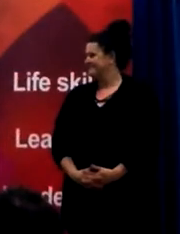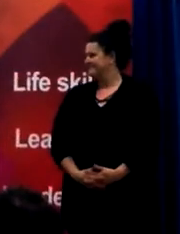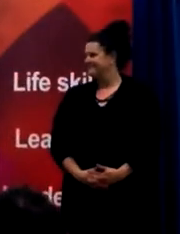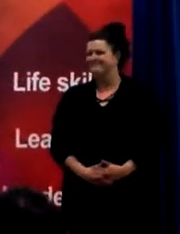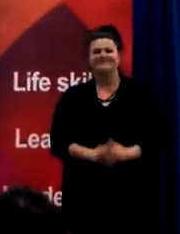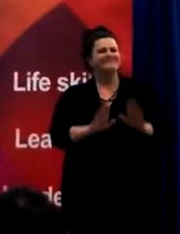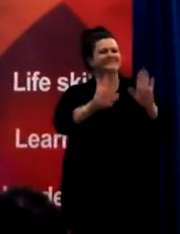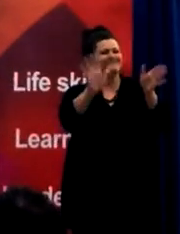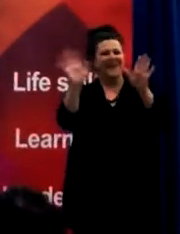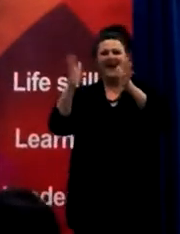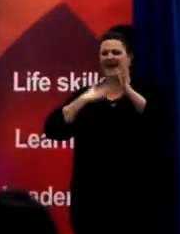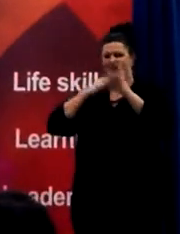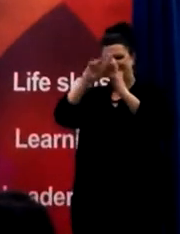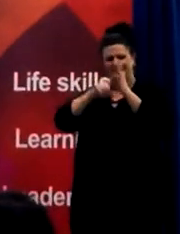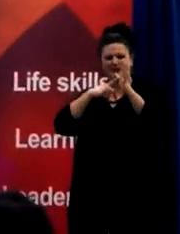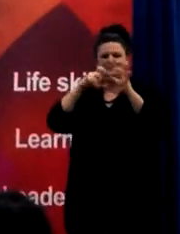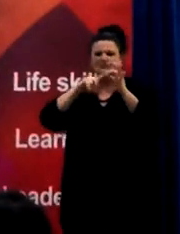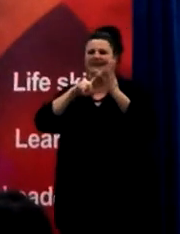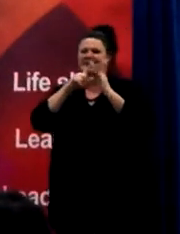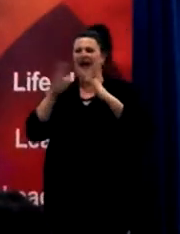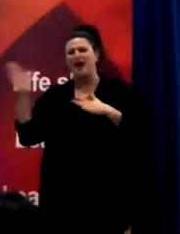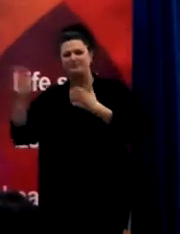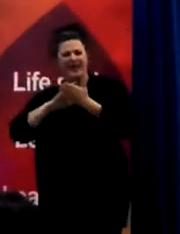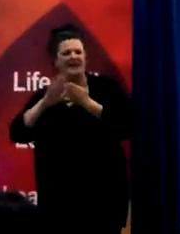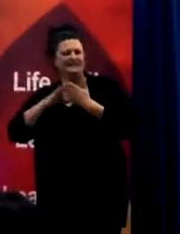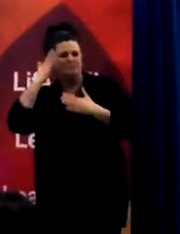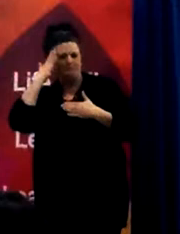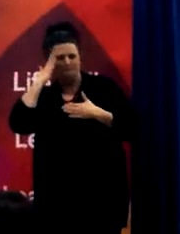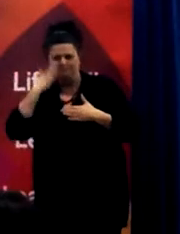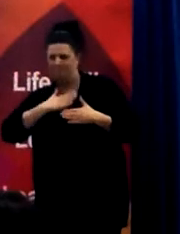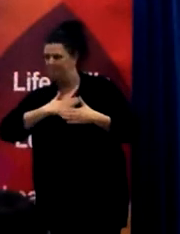Hi. I’m Jacky, Hannah’s mum. Like Hannah, I also wear hearing aids, with a moderate to severe hearing loss,